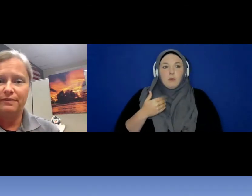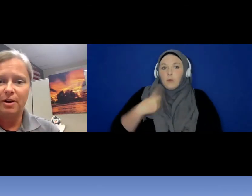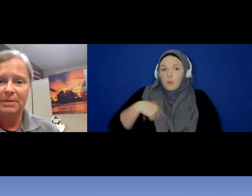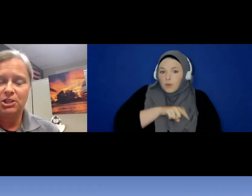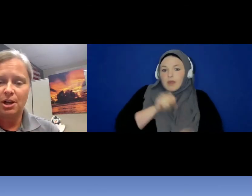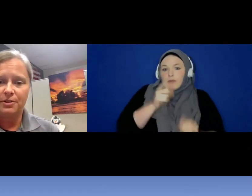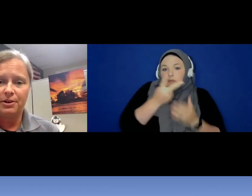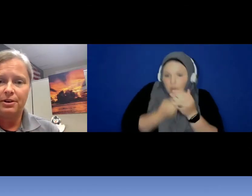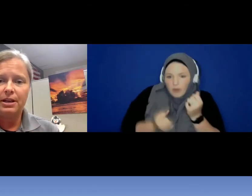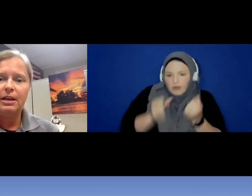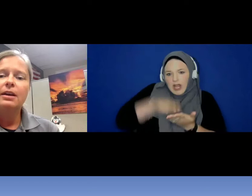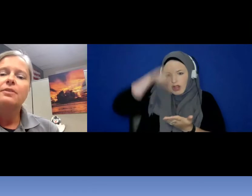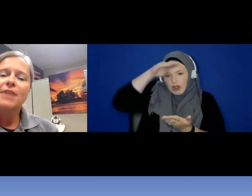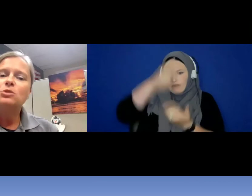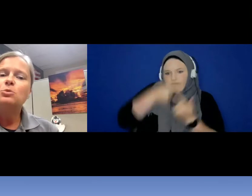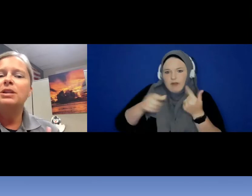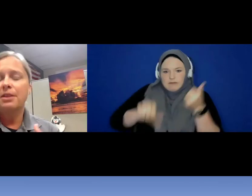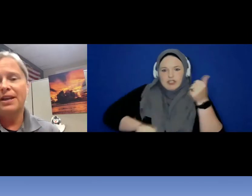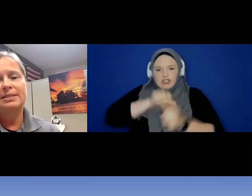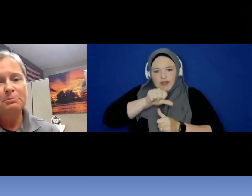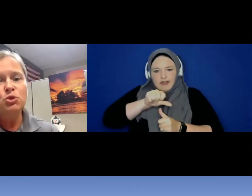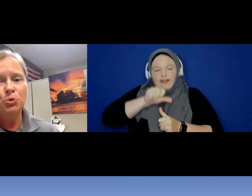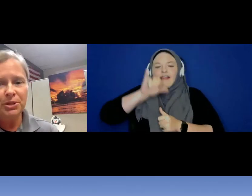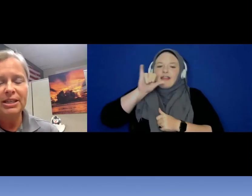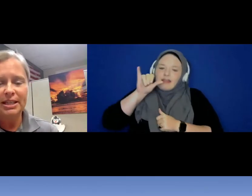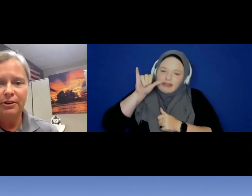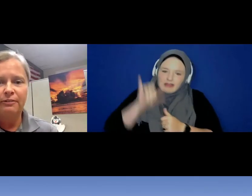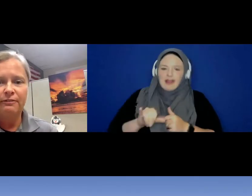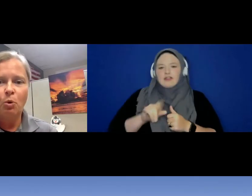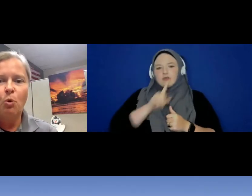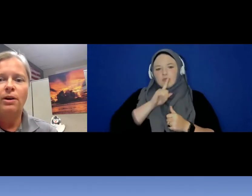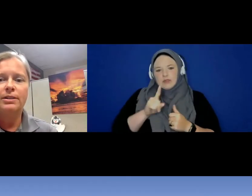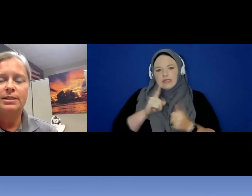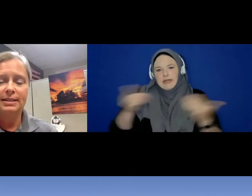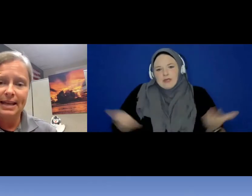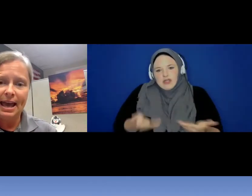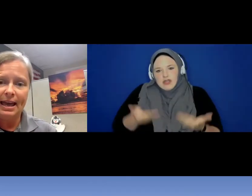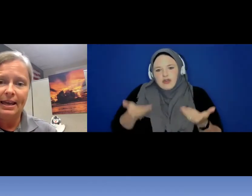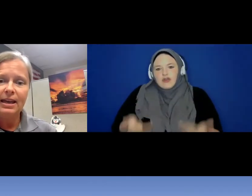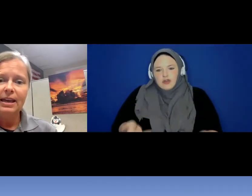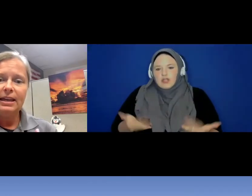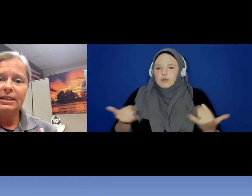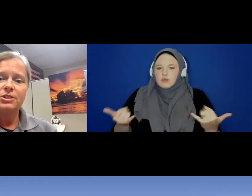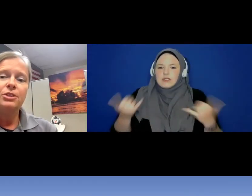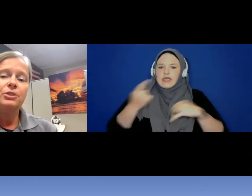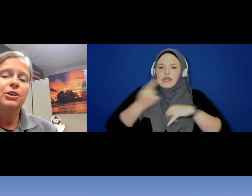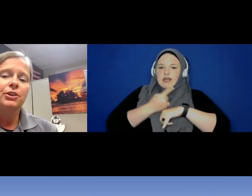from each other. That's one of the things that I am truly here for today is to learn